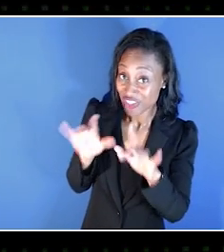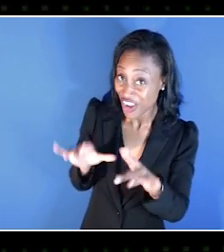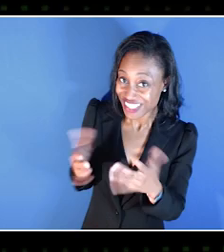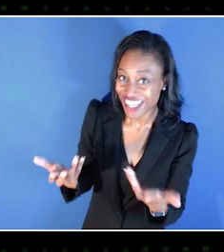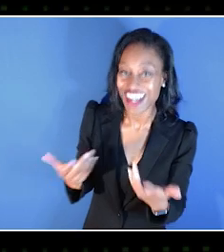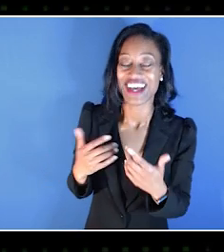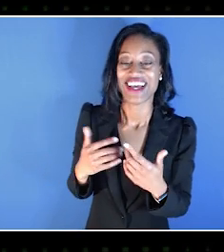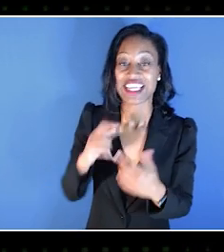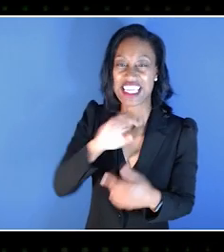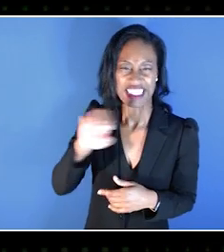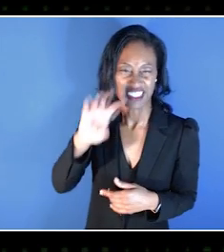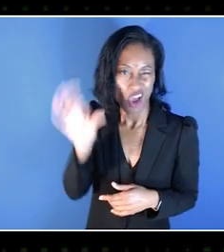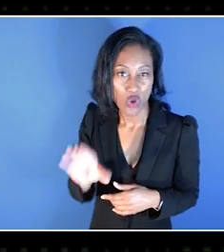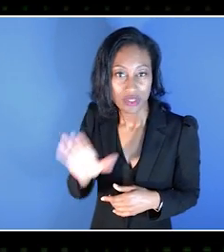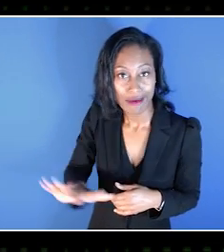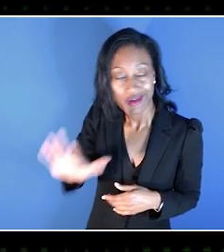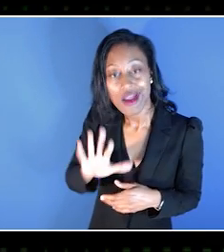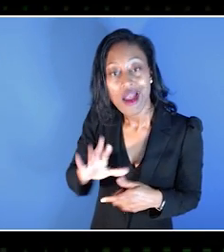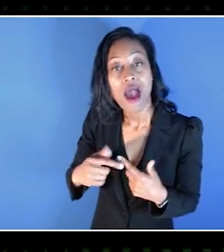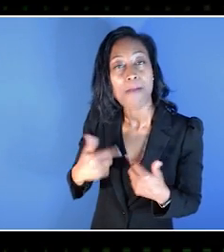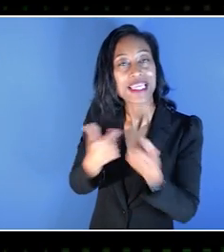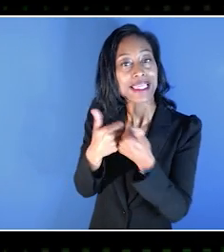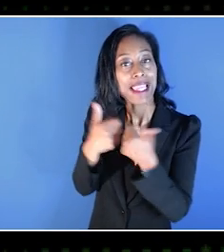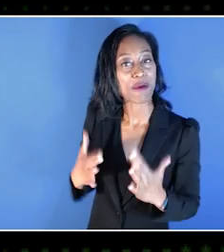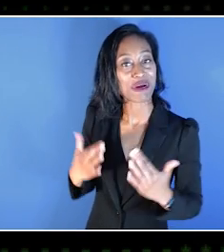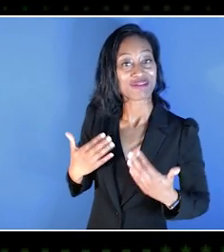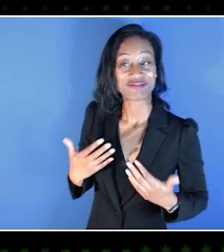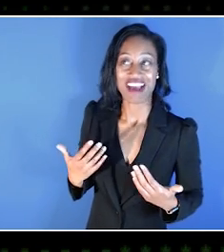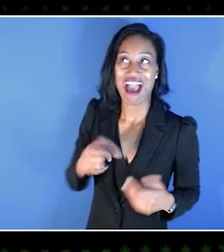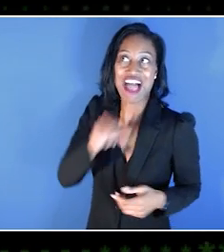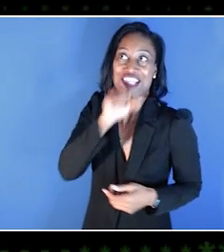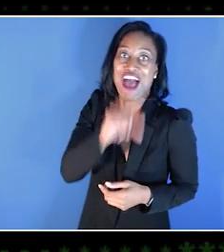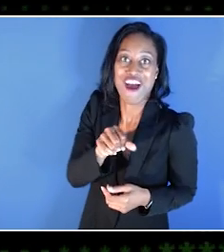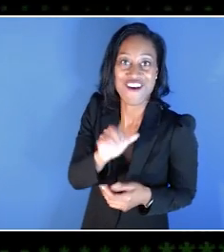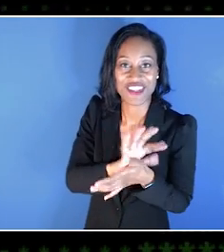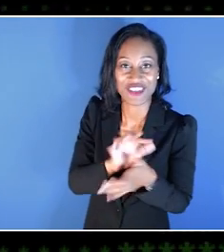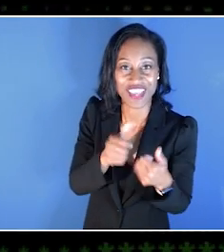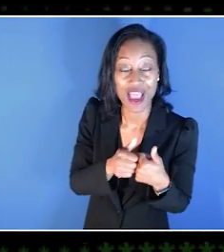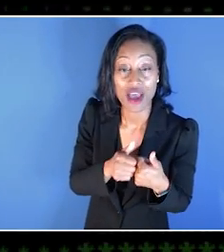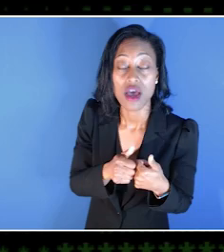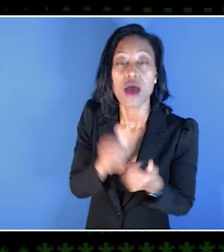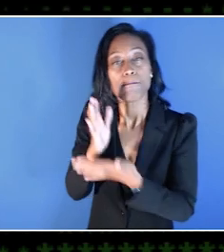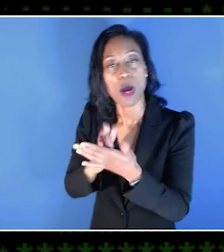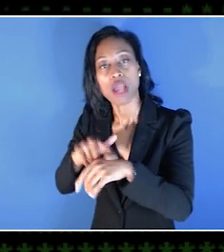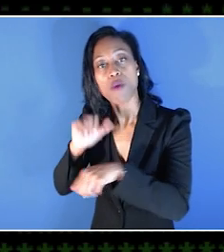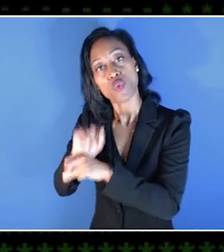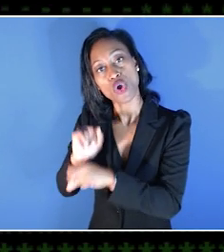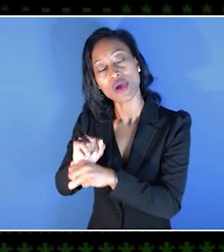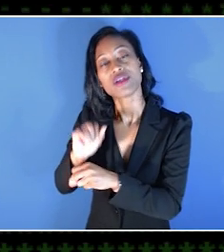I'm a gamer. I love all things video games. I work part time as a school counselor